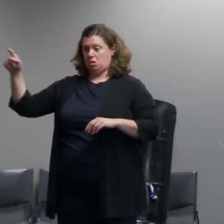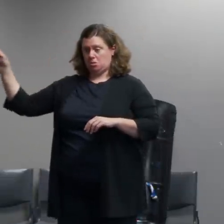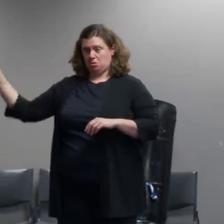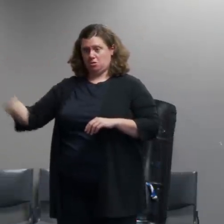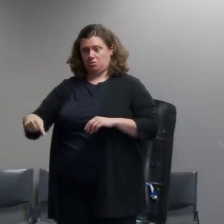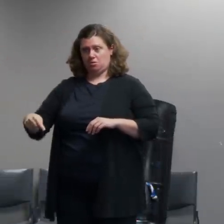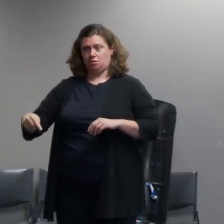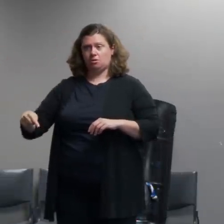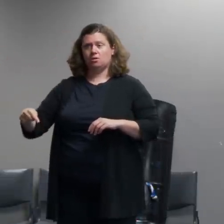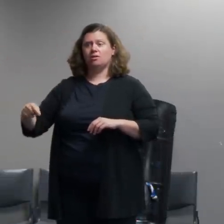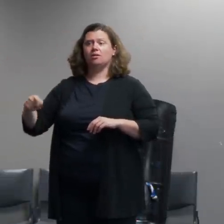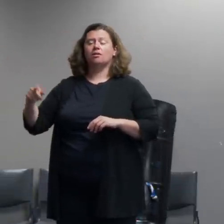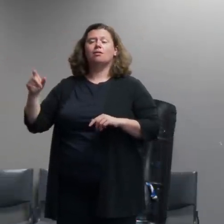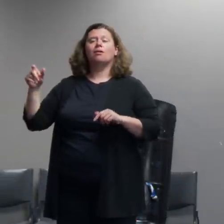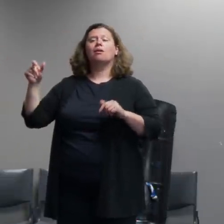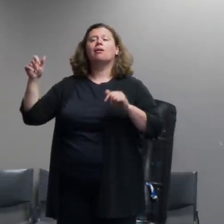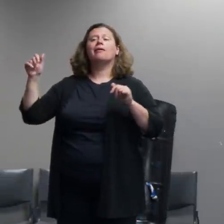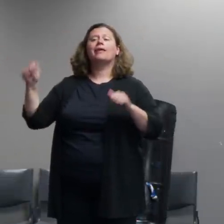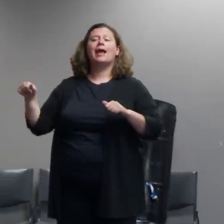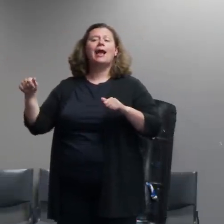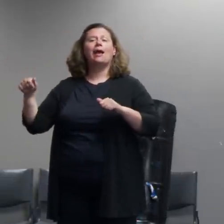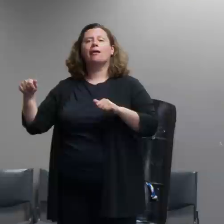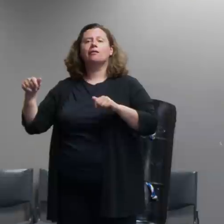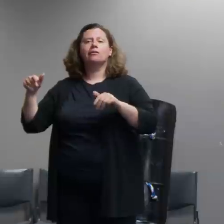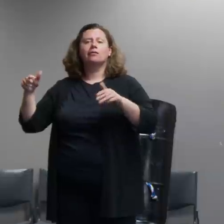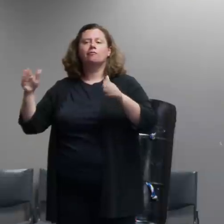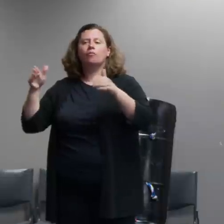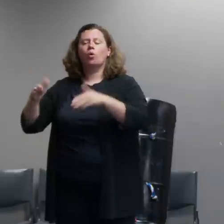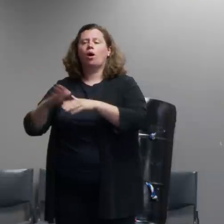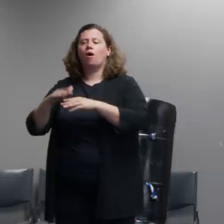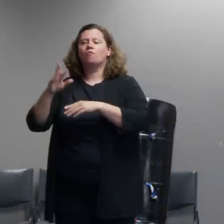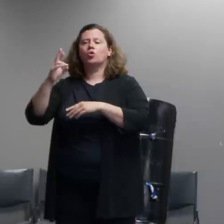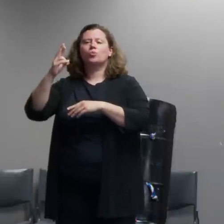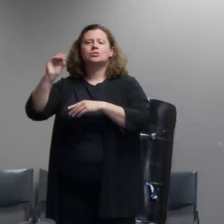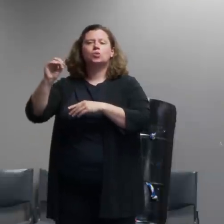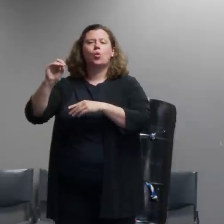order governing the use of cs gas and crowd